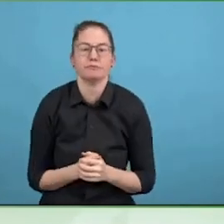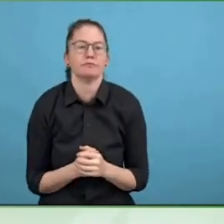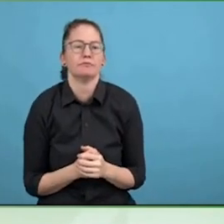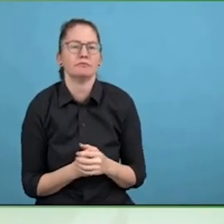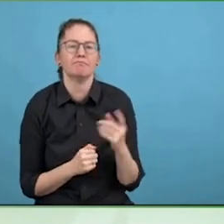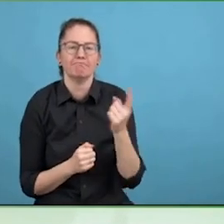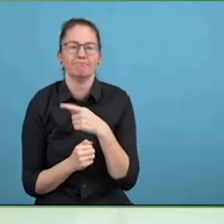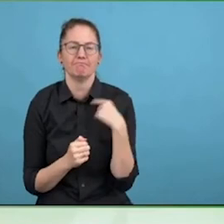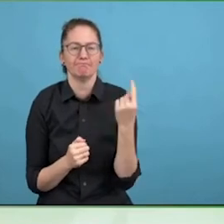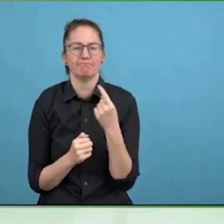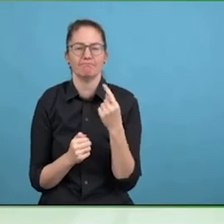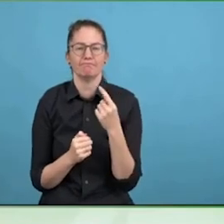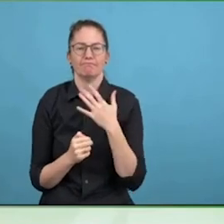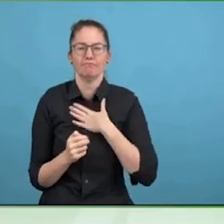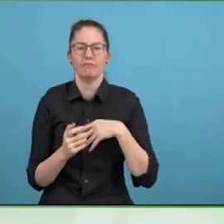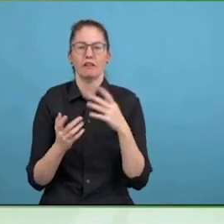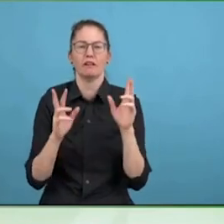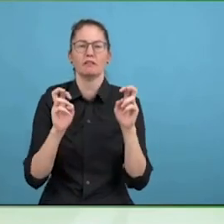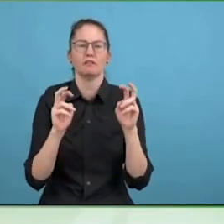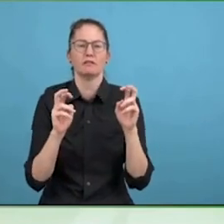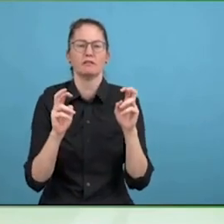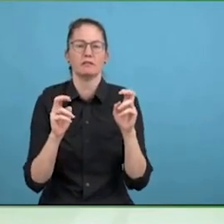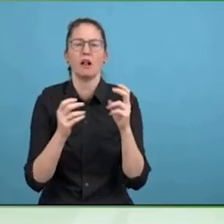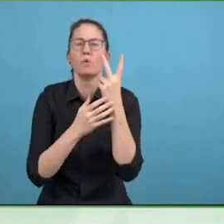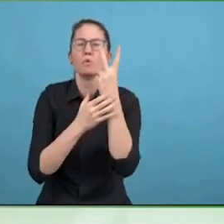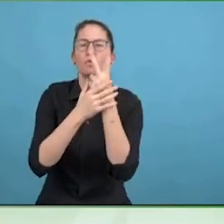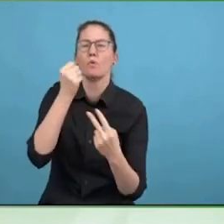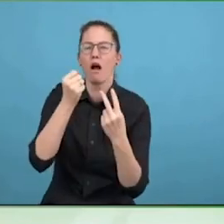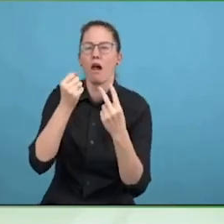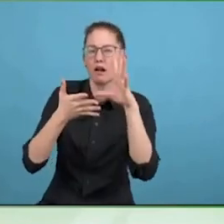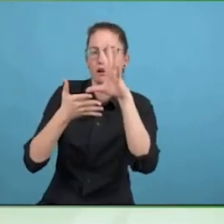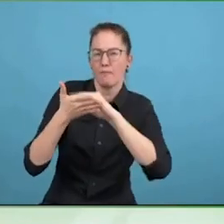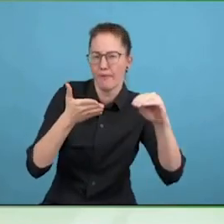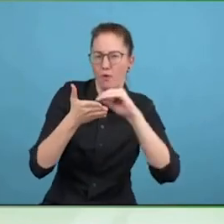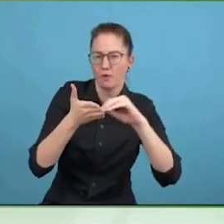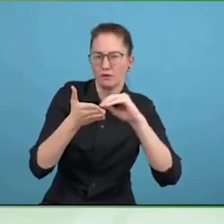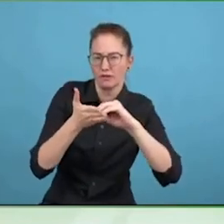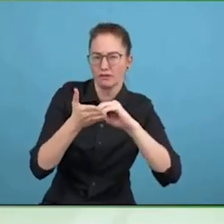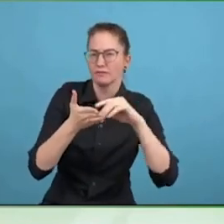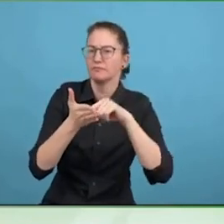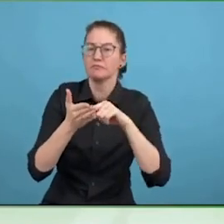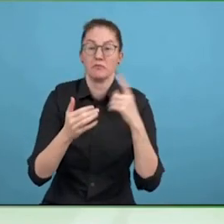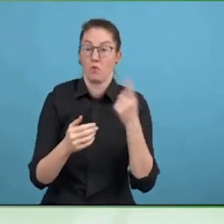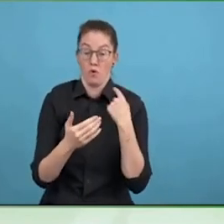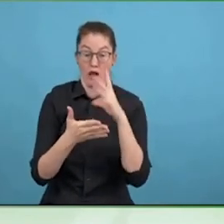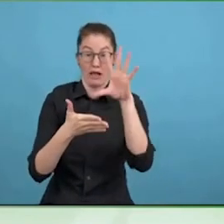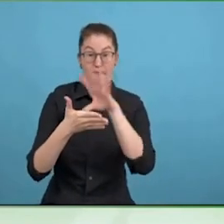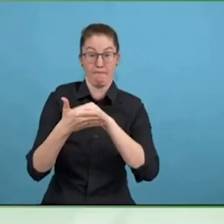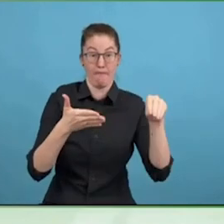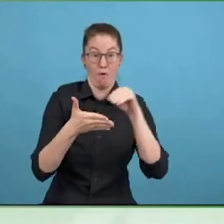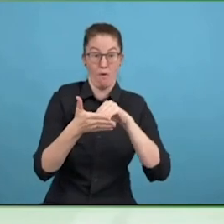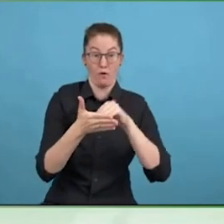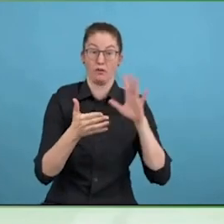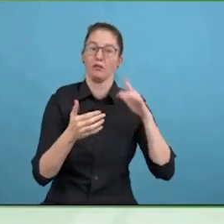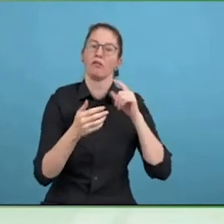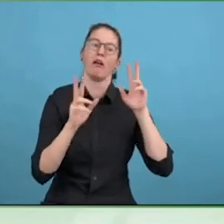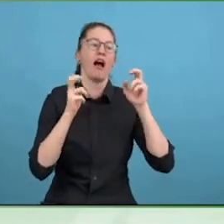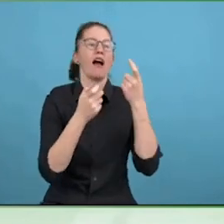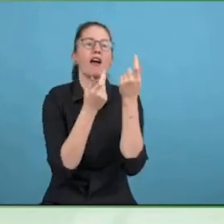You can see what we are doing, year-on-year, in our annual report. And that has a material effect on the share price of the organisation.